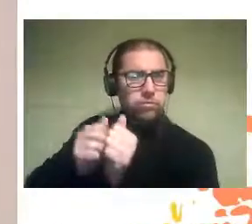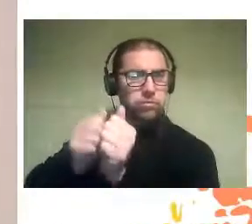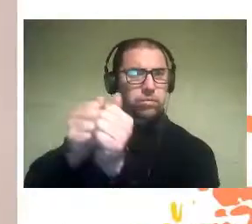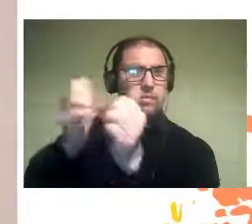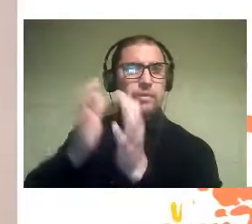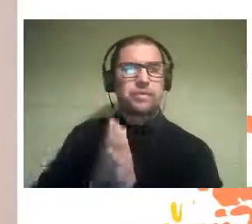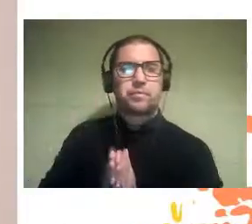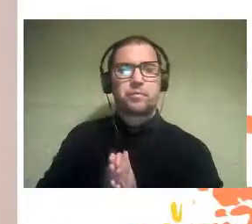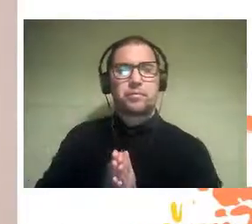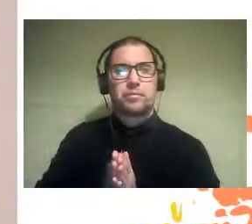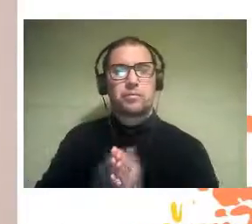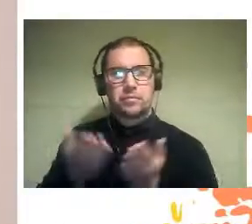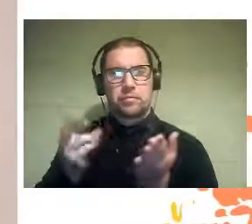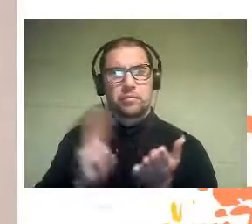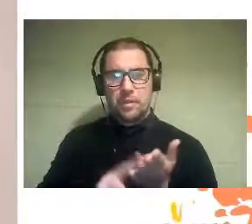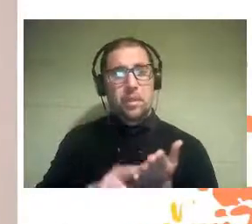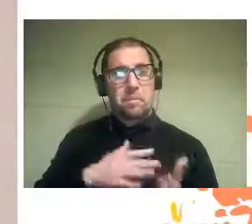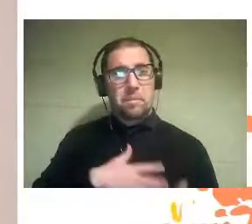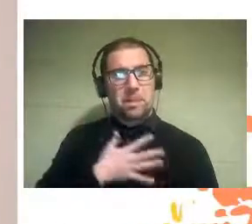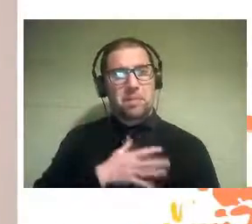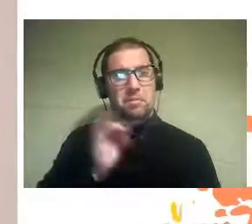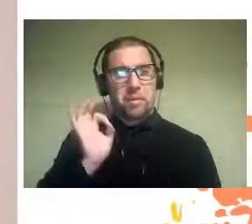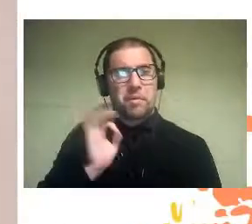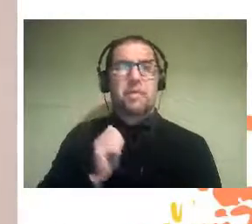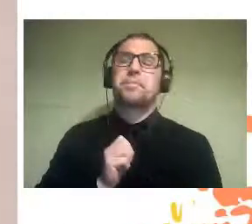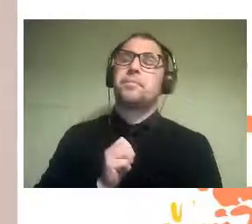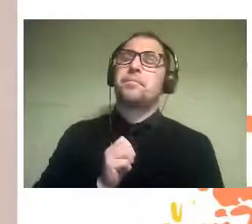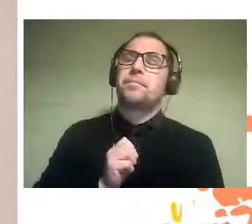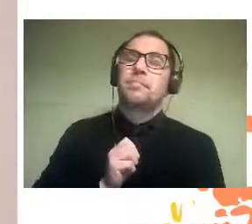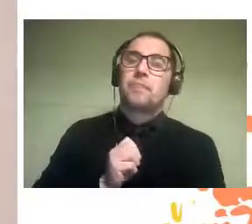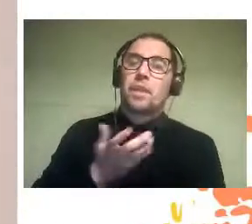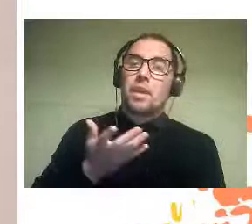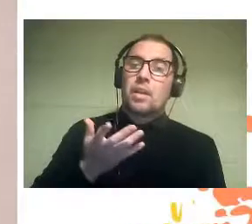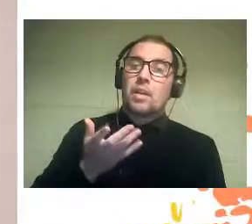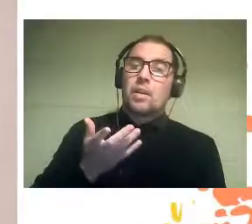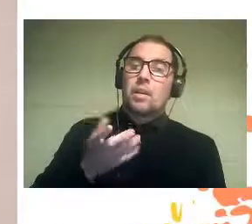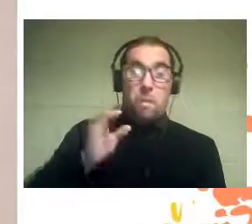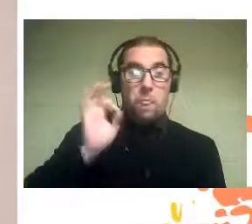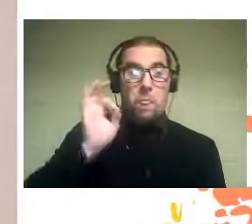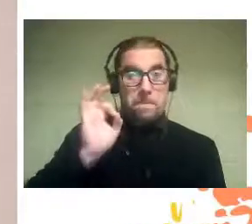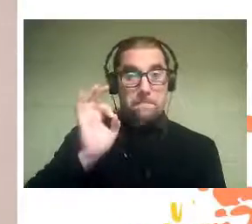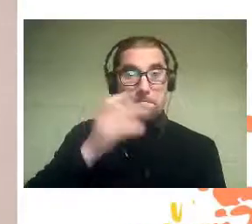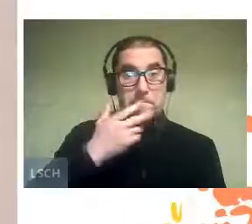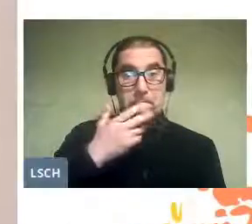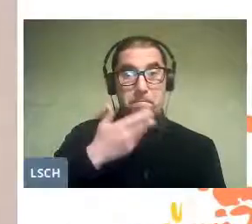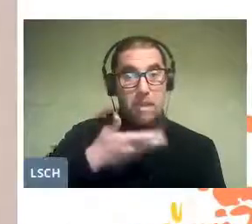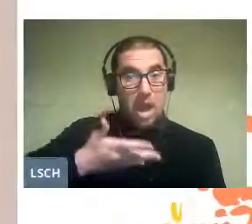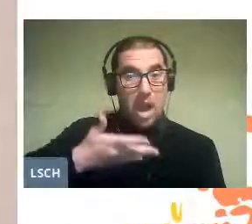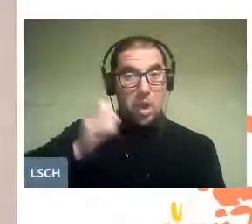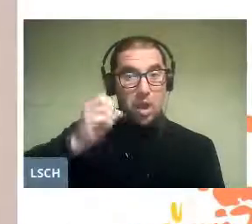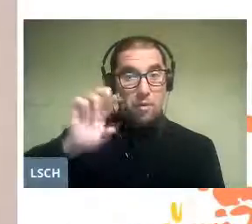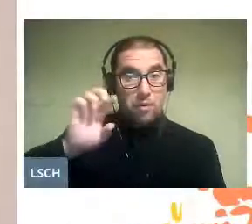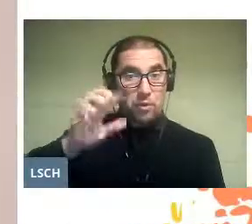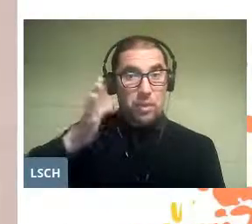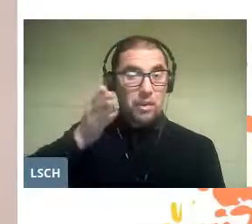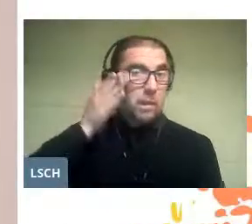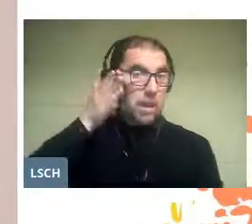It's really exciting. And indeed in this opportunity we will dedicate